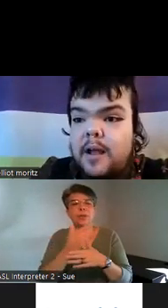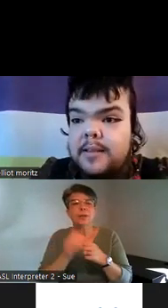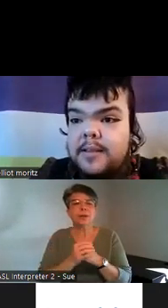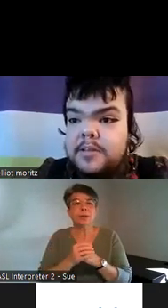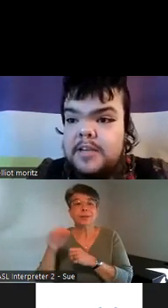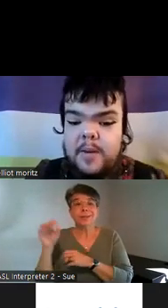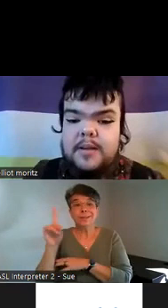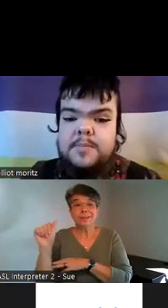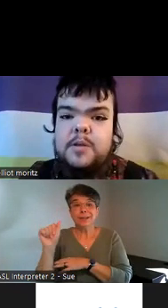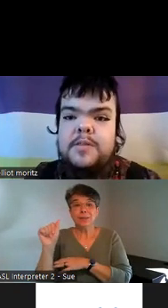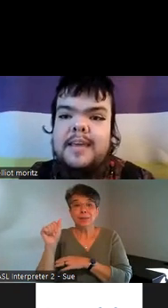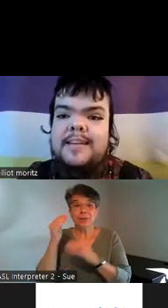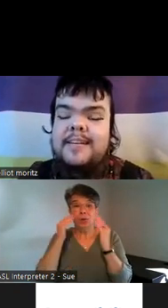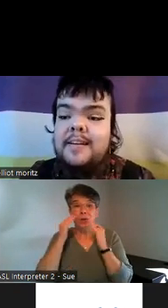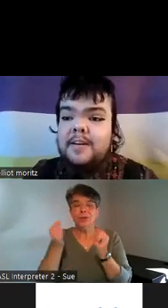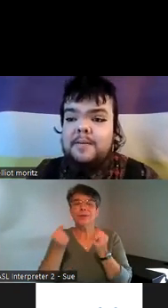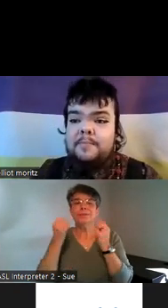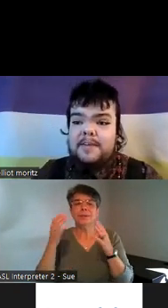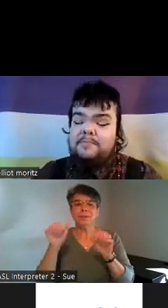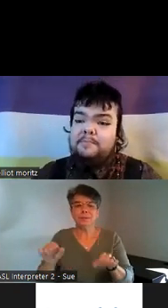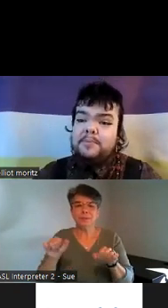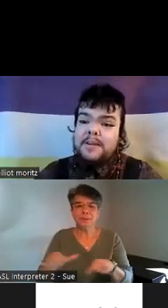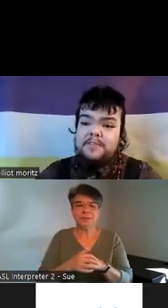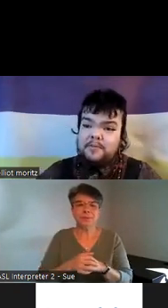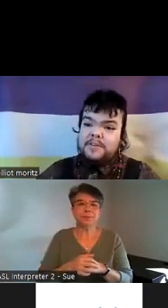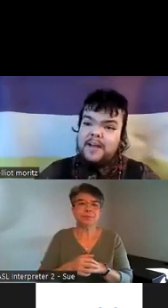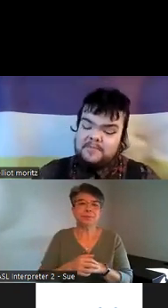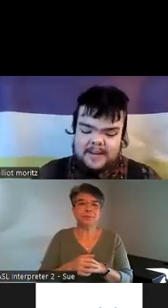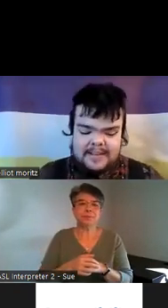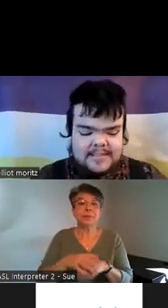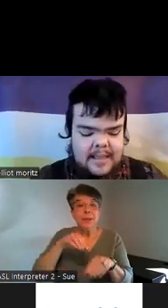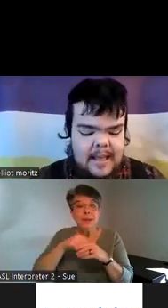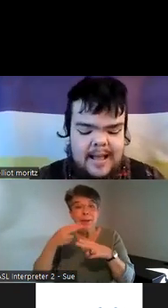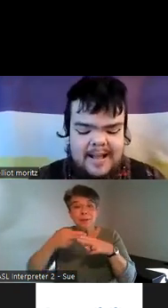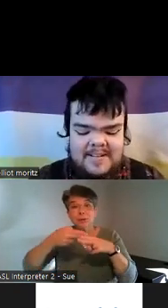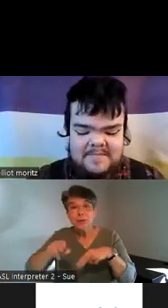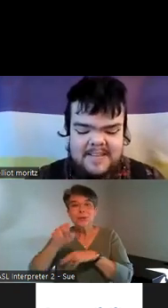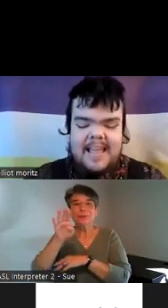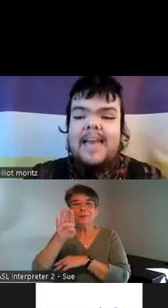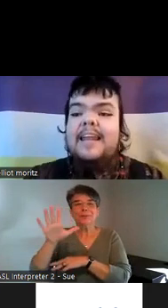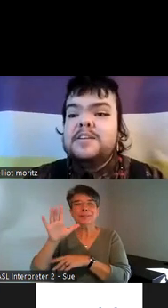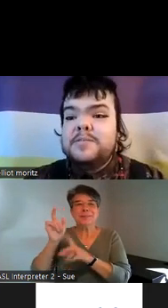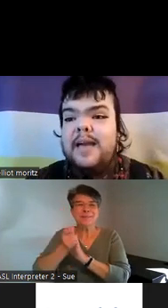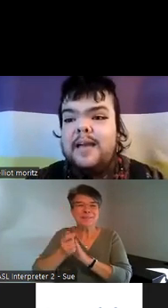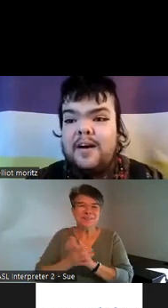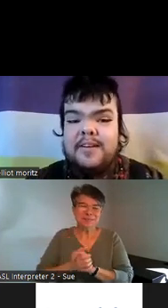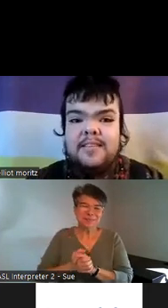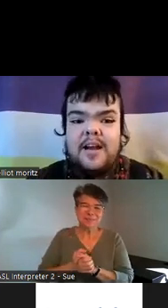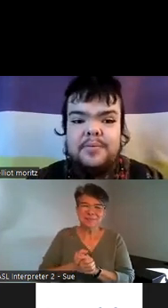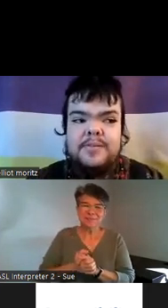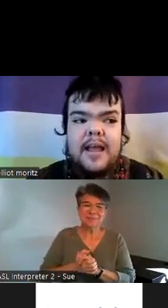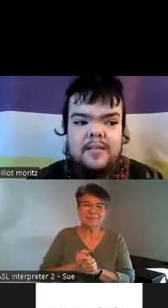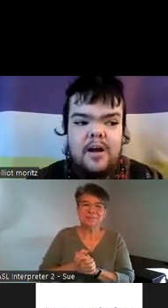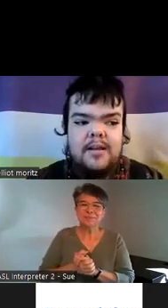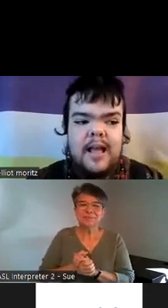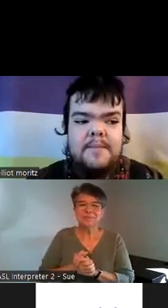knowledge as possible within my brief 45 minutes um and I do that often a lot through dialogue I